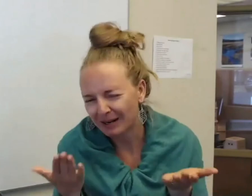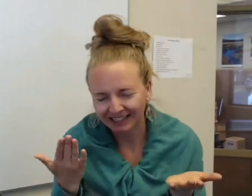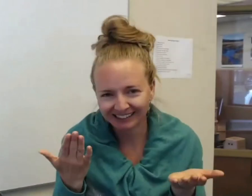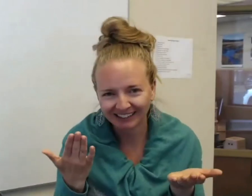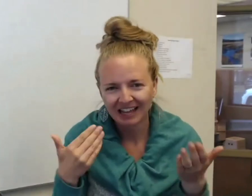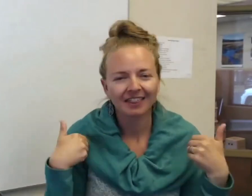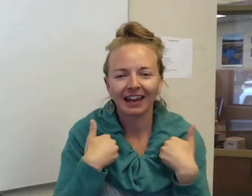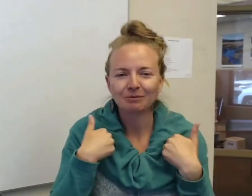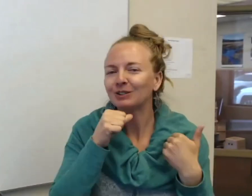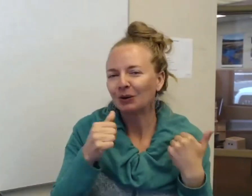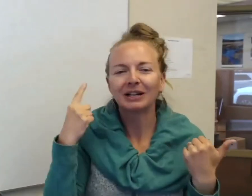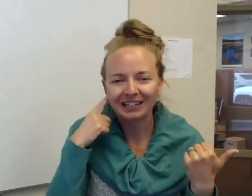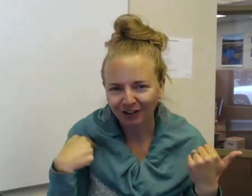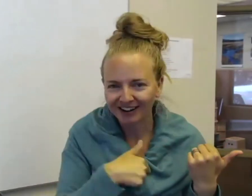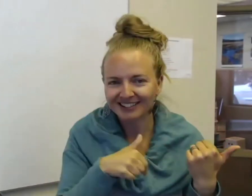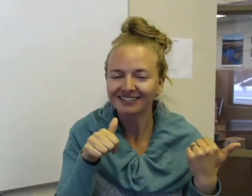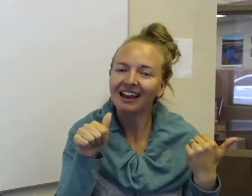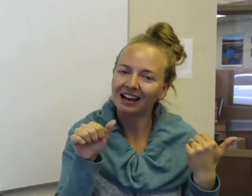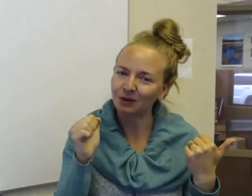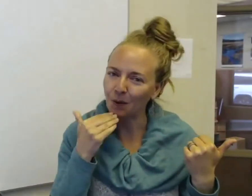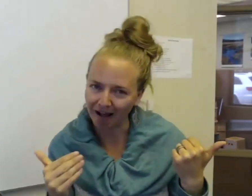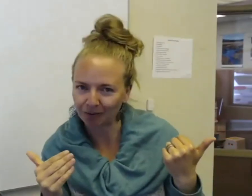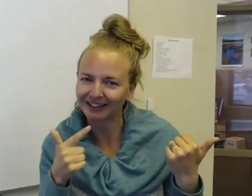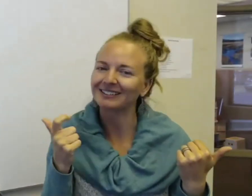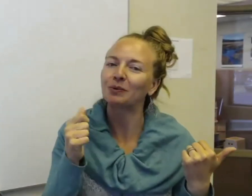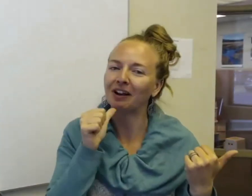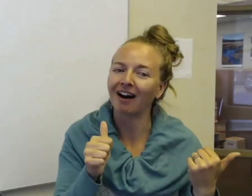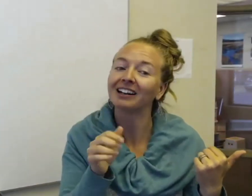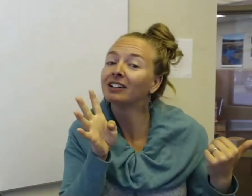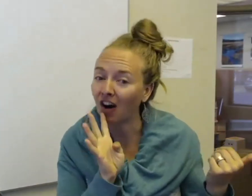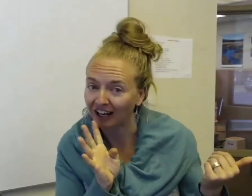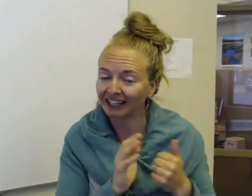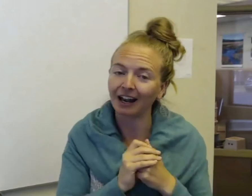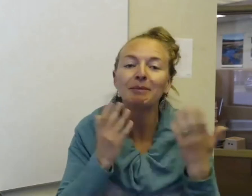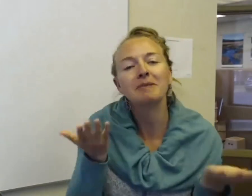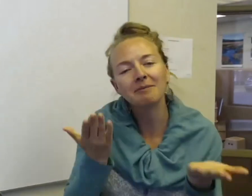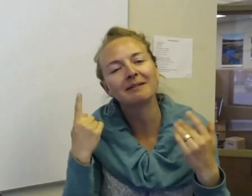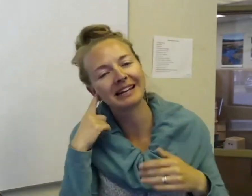maybe. The animals don't hear us as well because we're not talking. I mean maybe they might